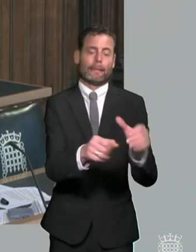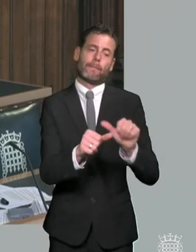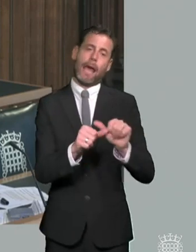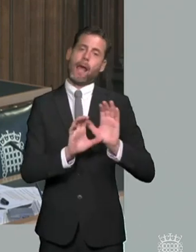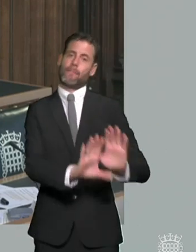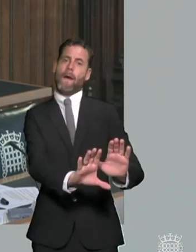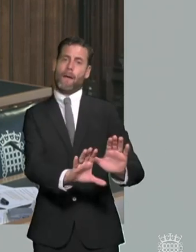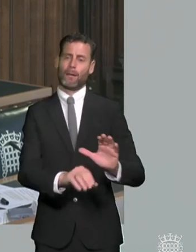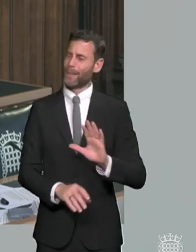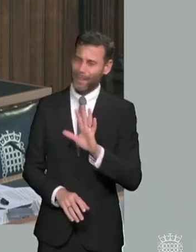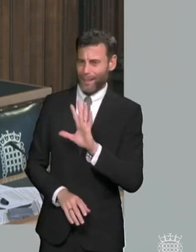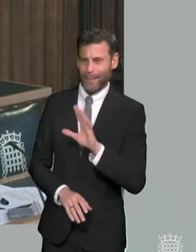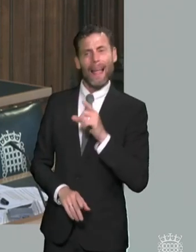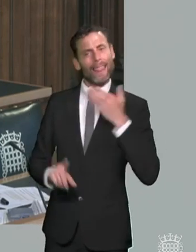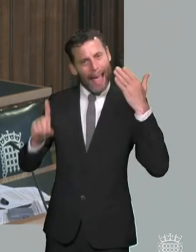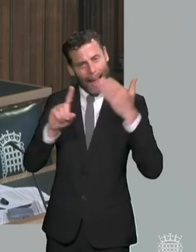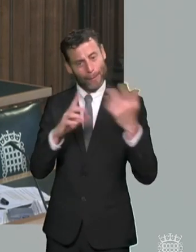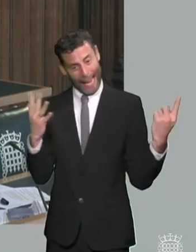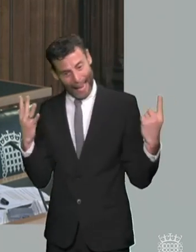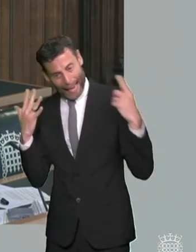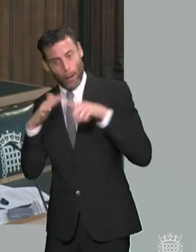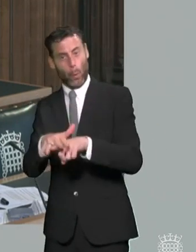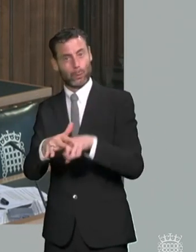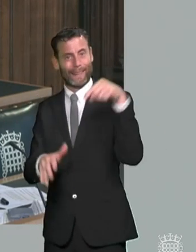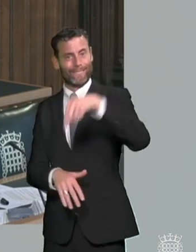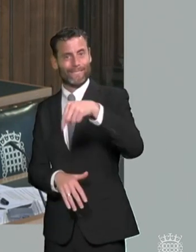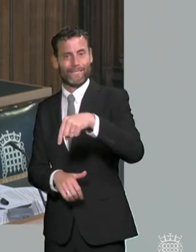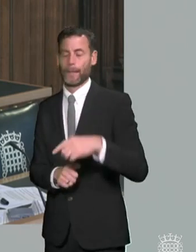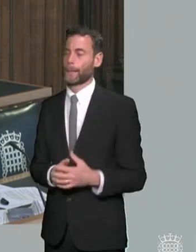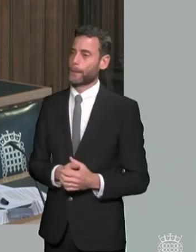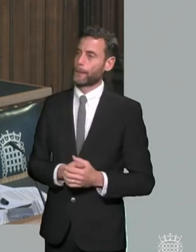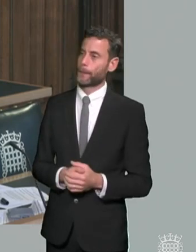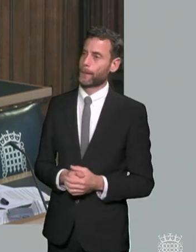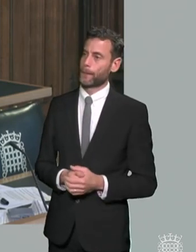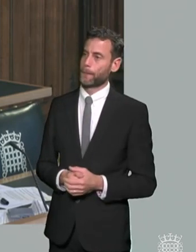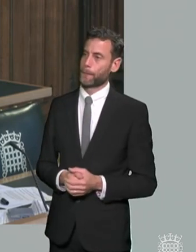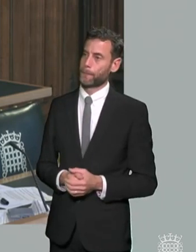you know i talk to um feel the same way you know i genuinely think there should never be a conflict